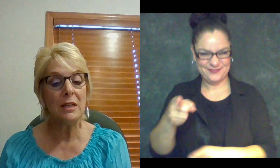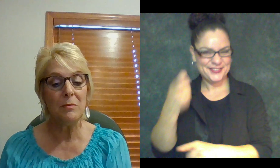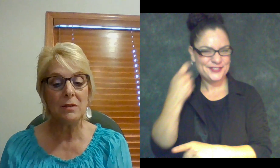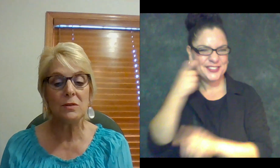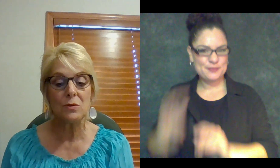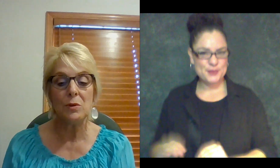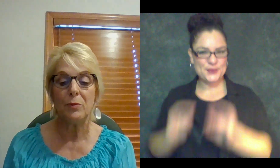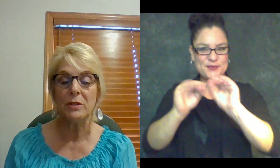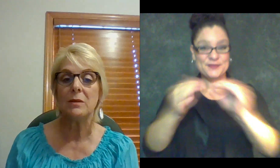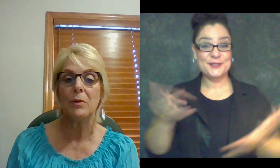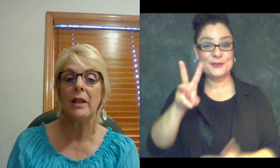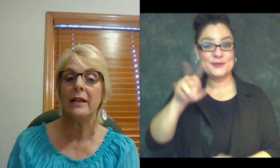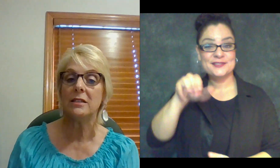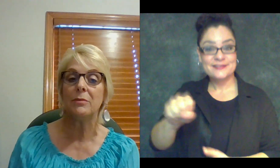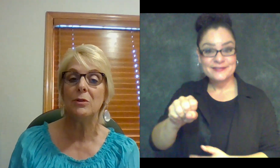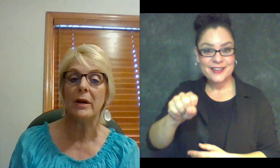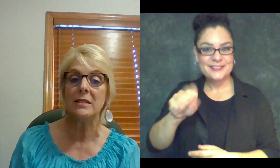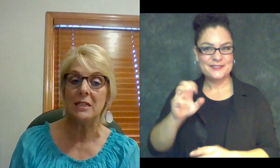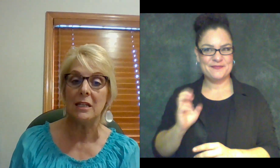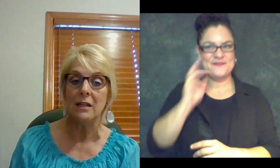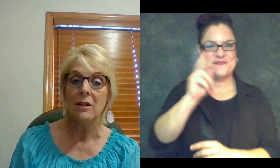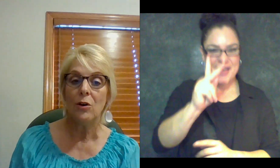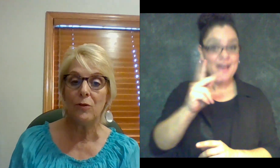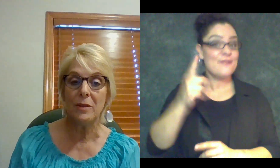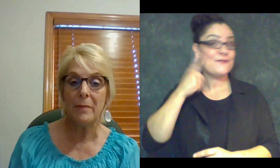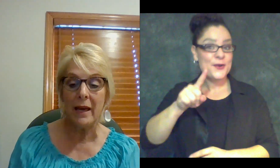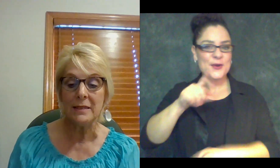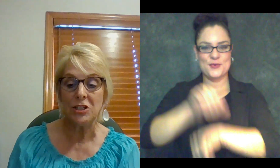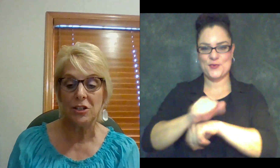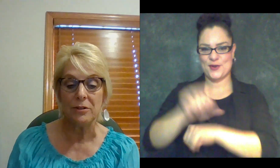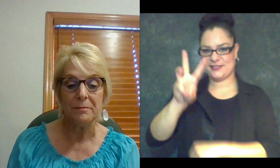middle school principal at WSD over the past year.